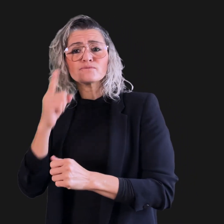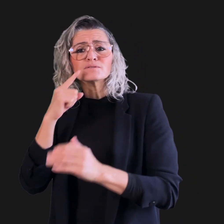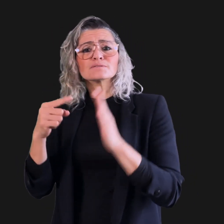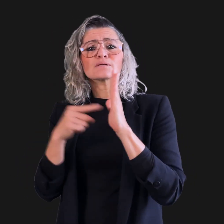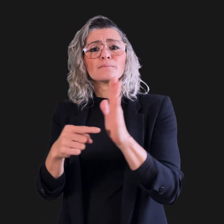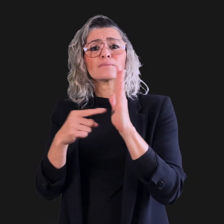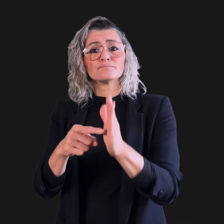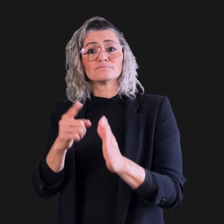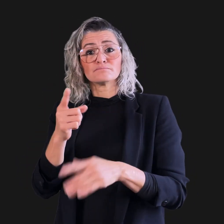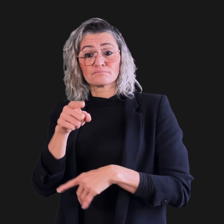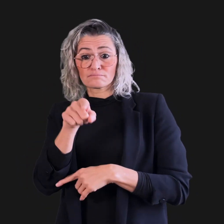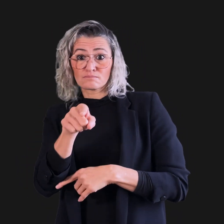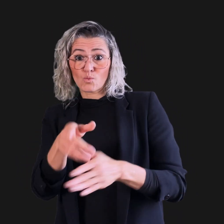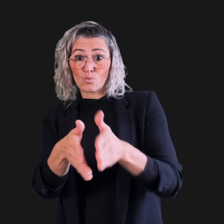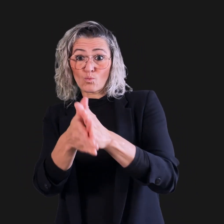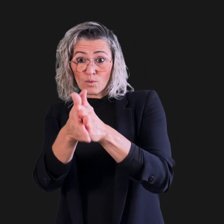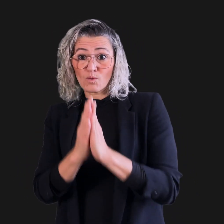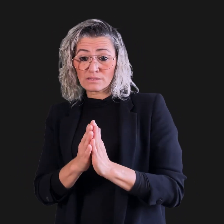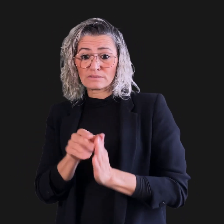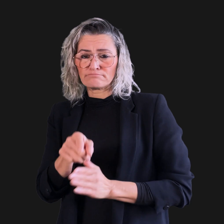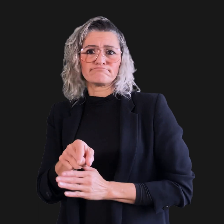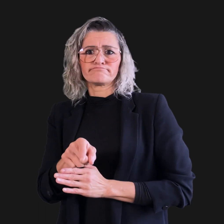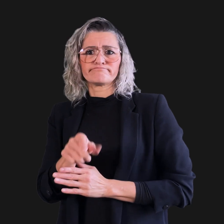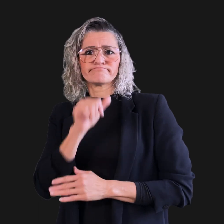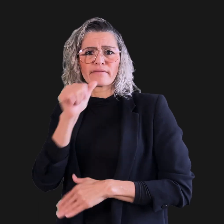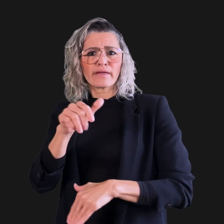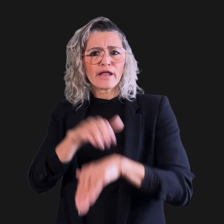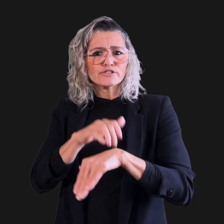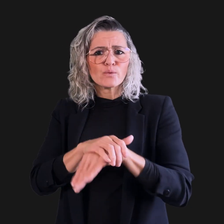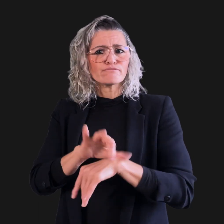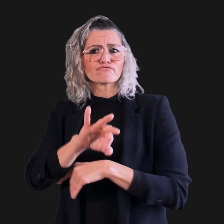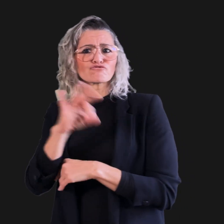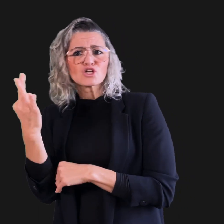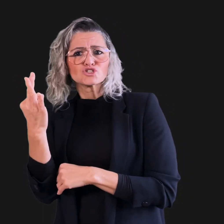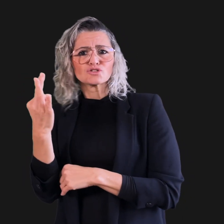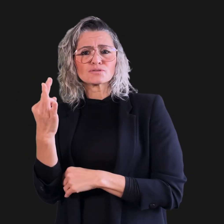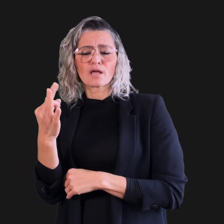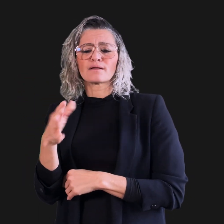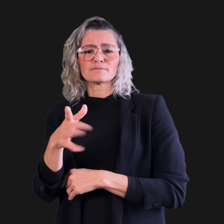For example, we have coordinated translation services